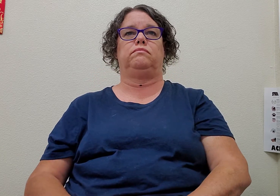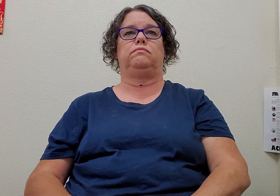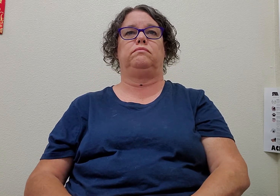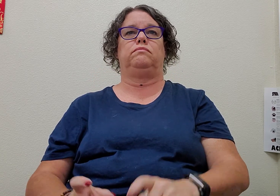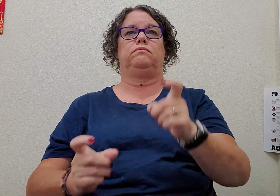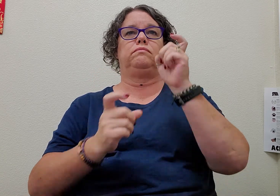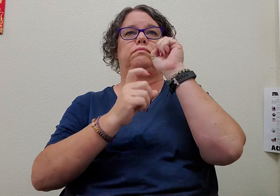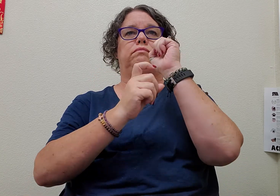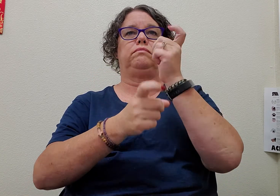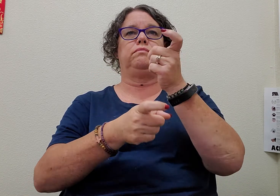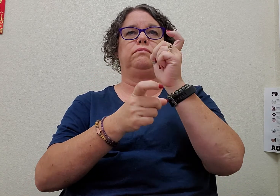fishing